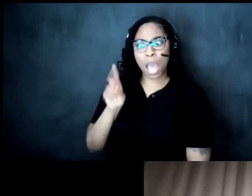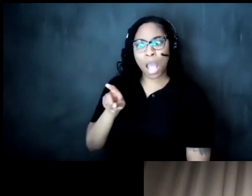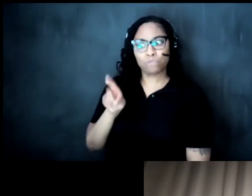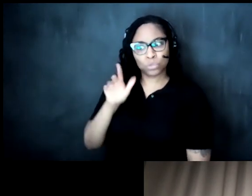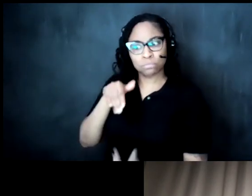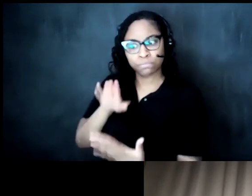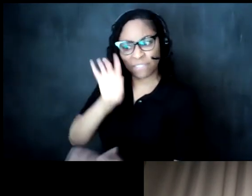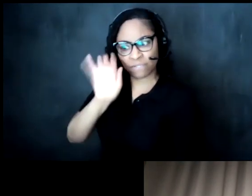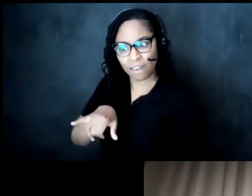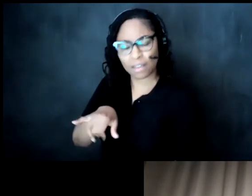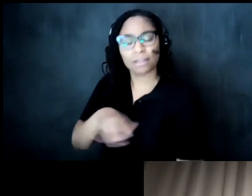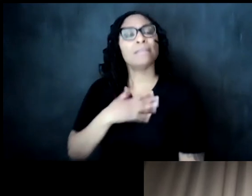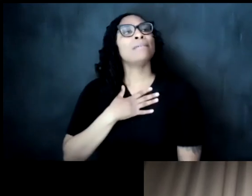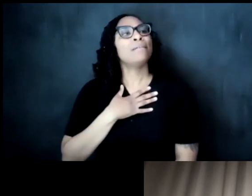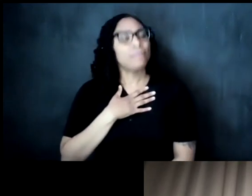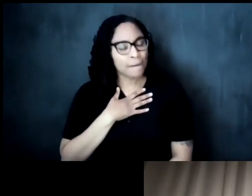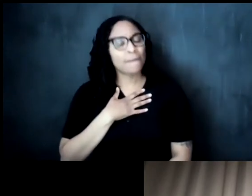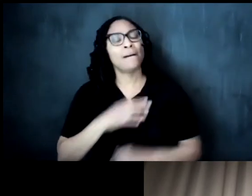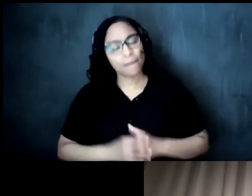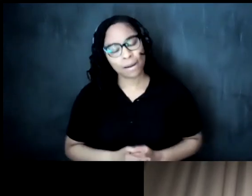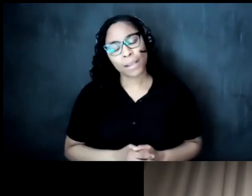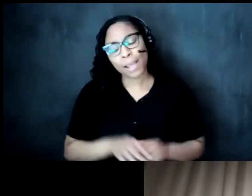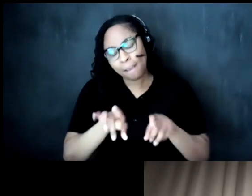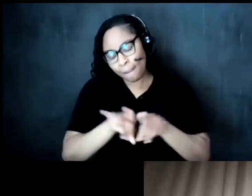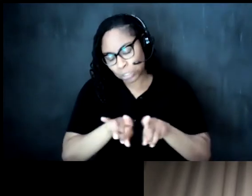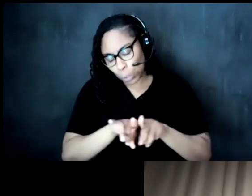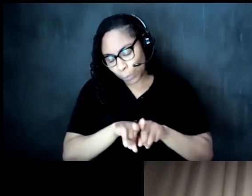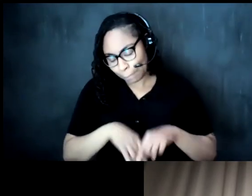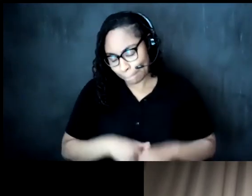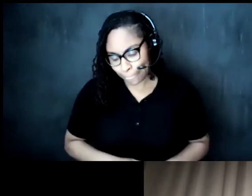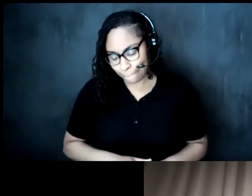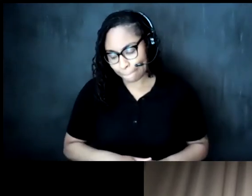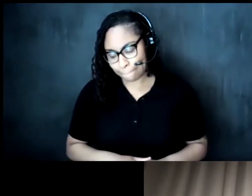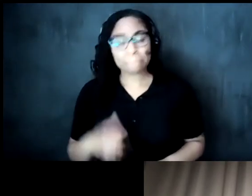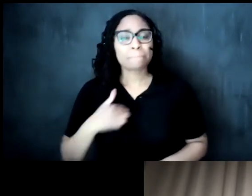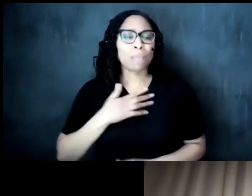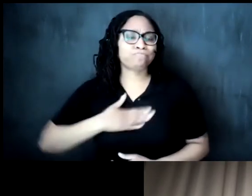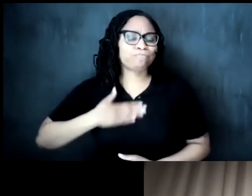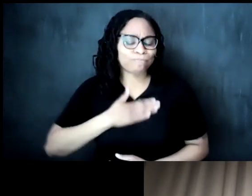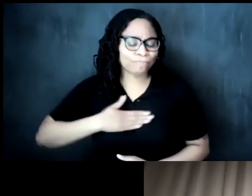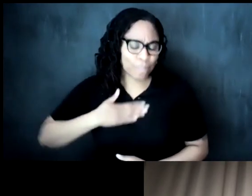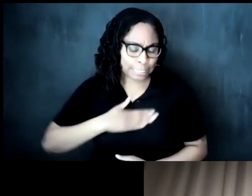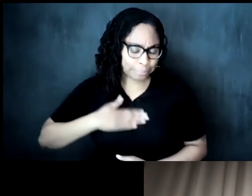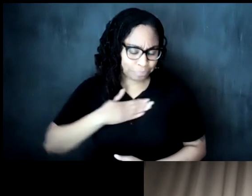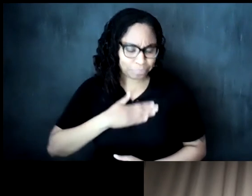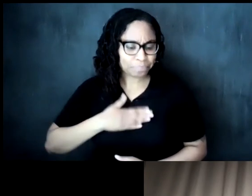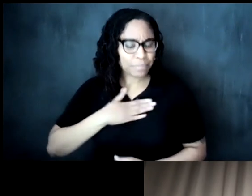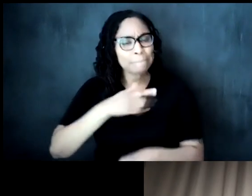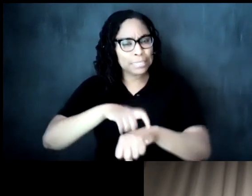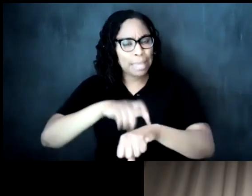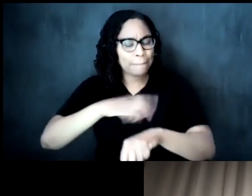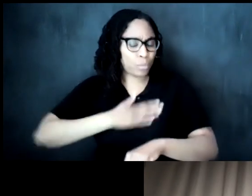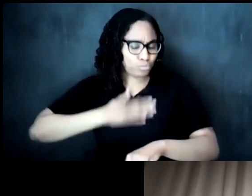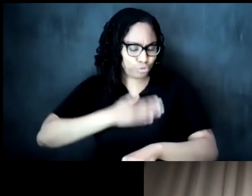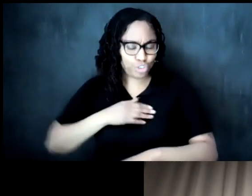with that being said one one great value that that i've appreciated about my time at harvard um and